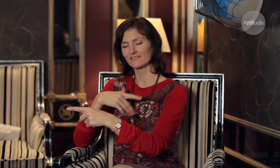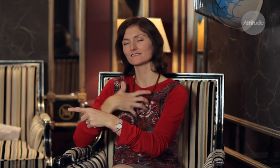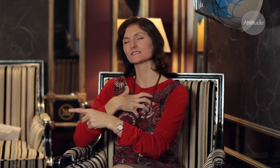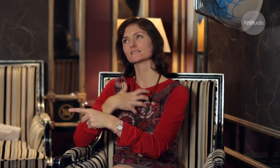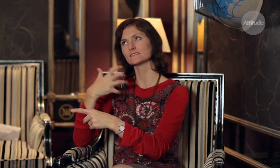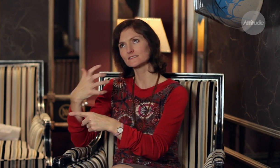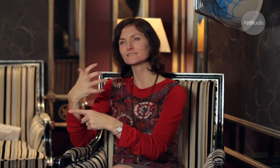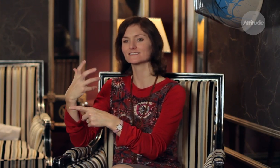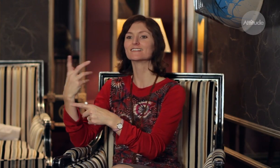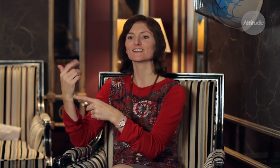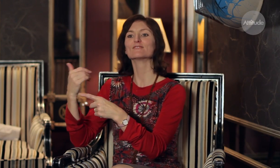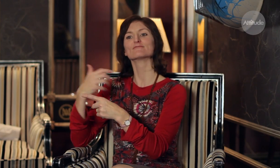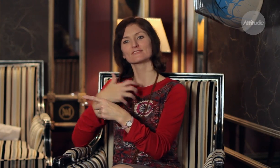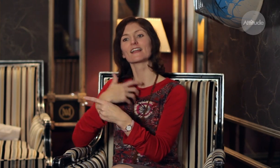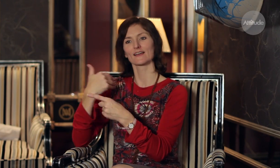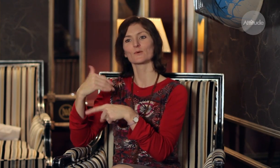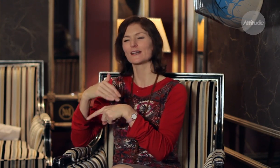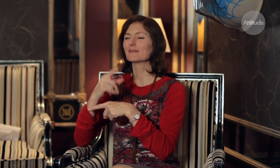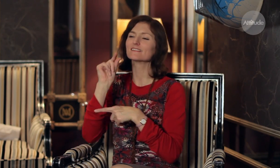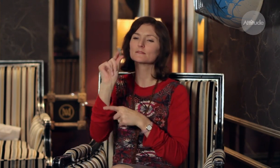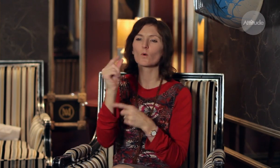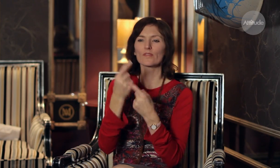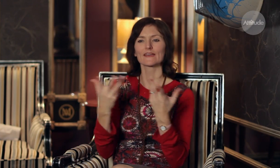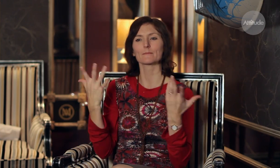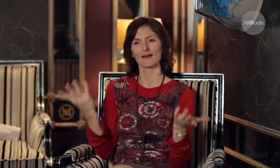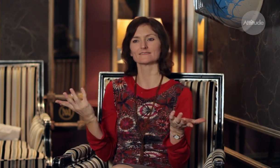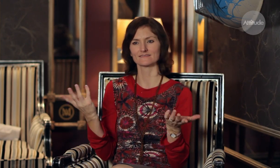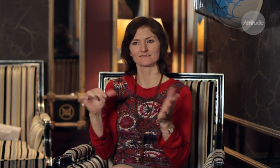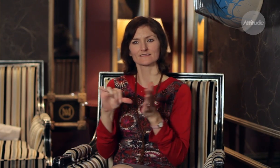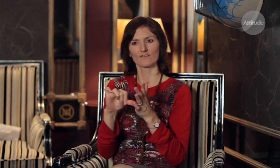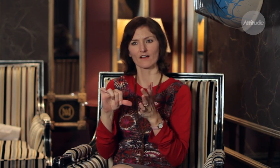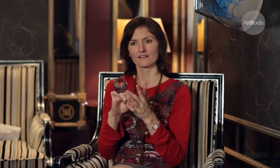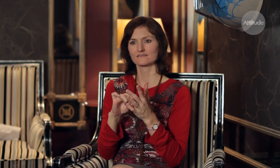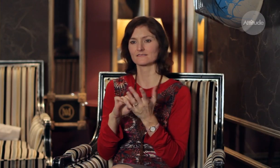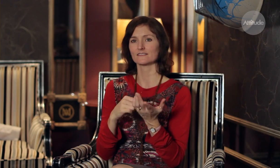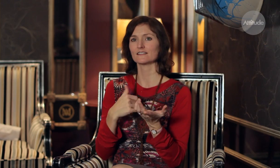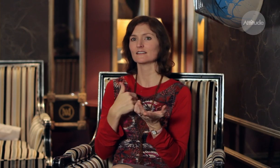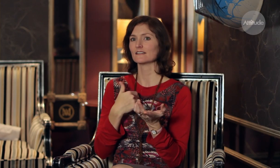subtitles, which is frustrating it may seem like a small thing but it’s still difficult.